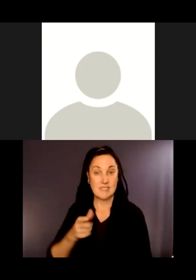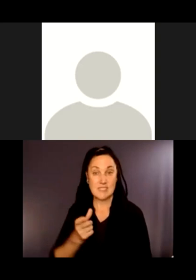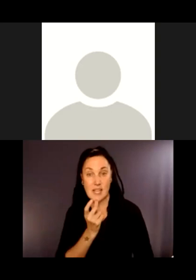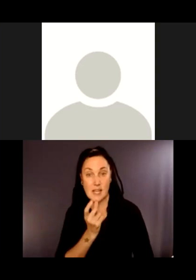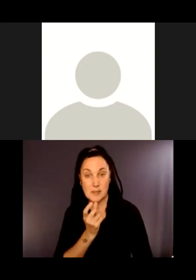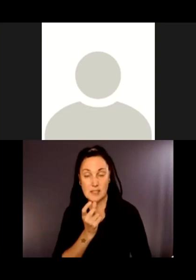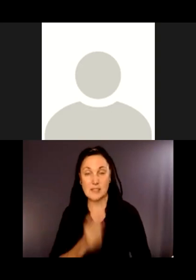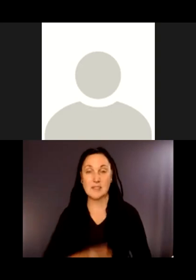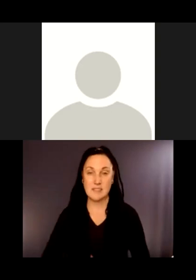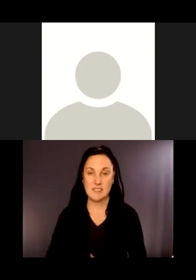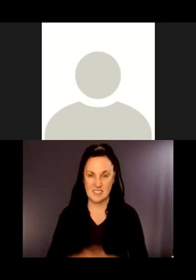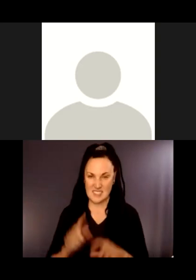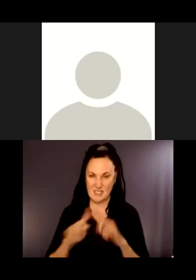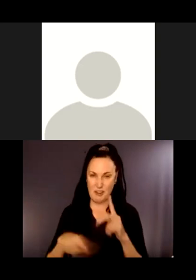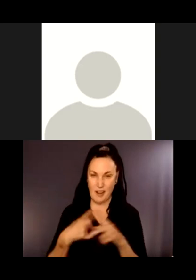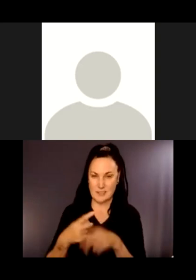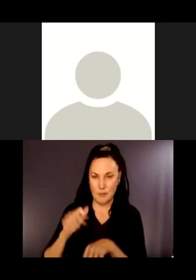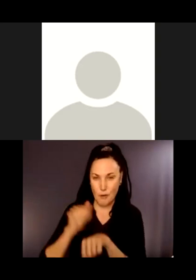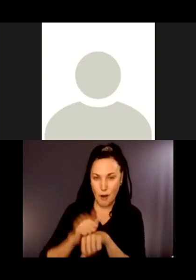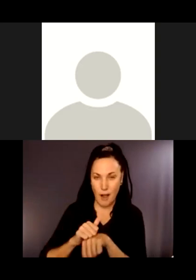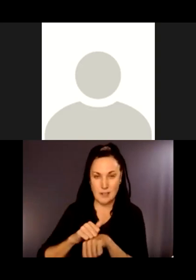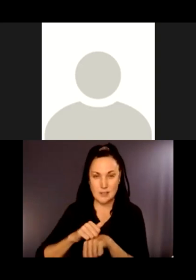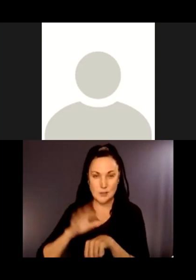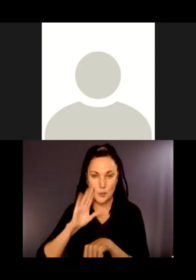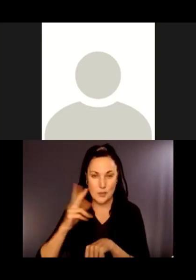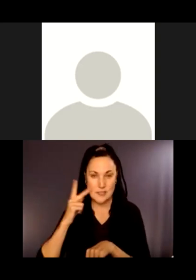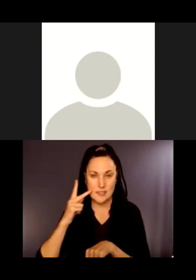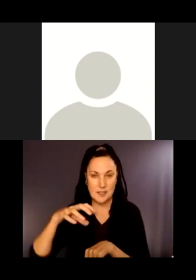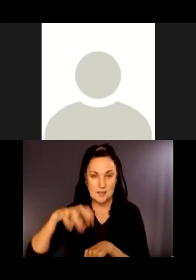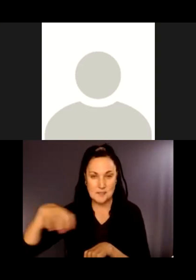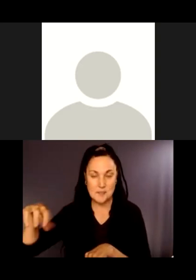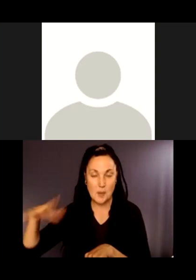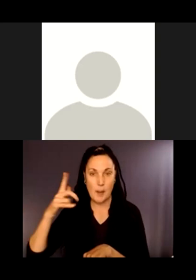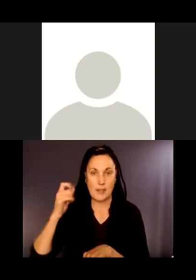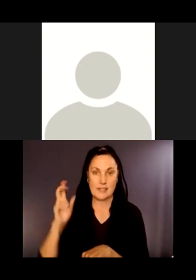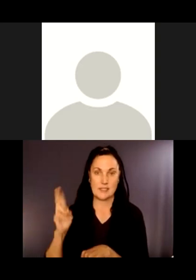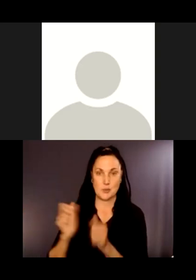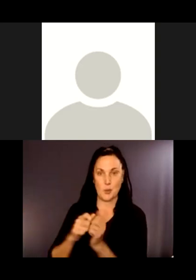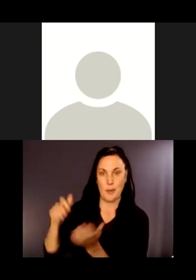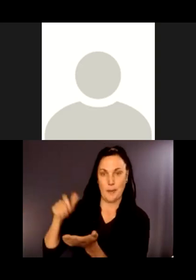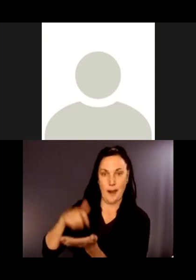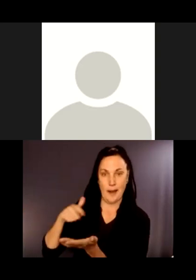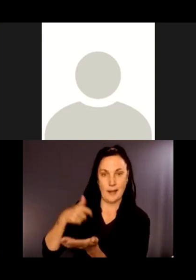larva in the stream bed, the different types of rocks you're going to find because of the mining history and the brick-making history.